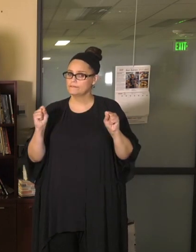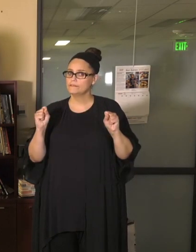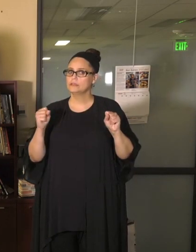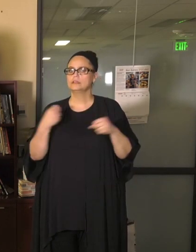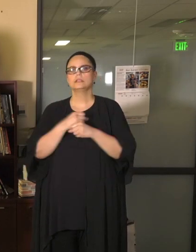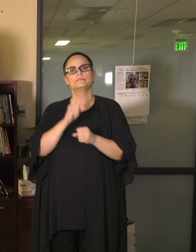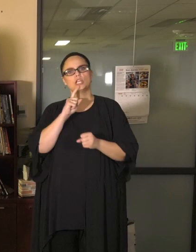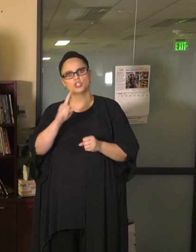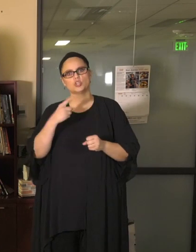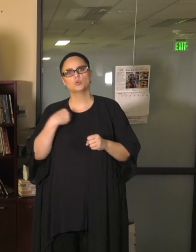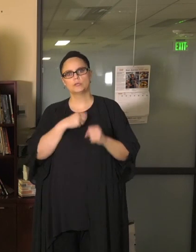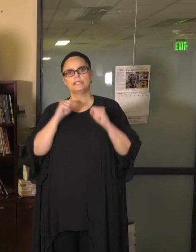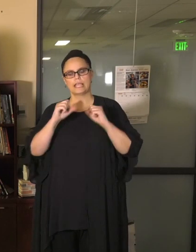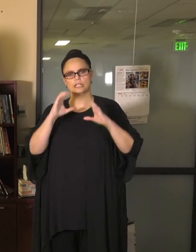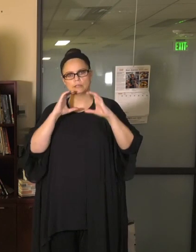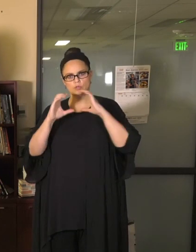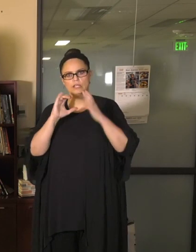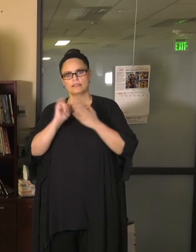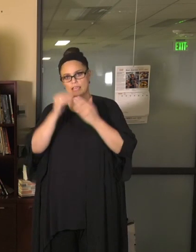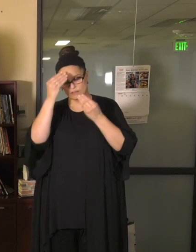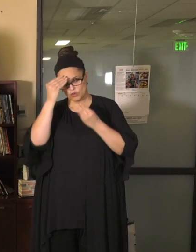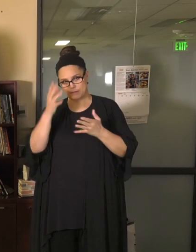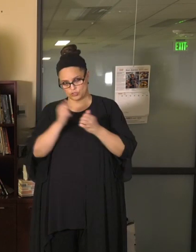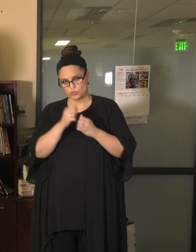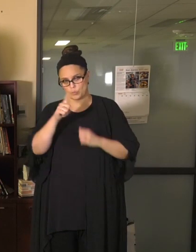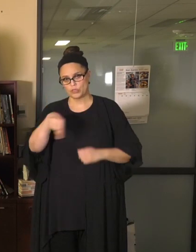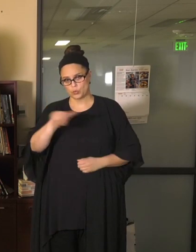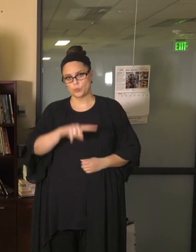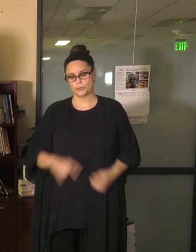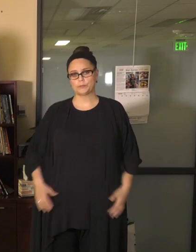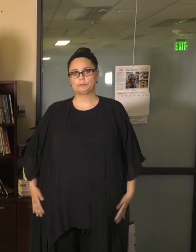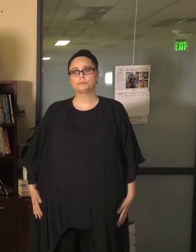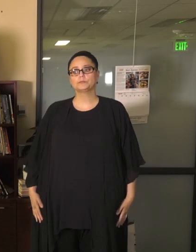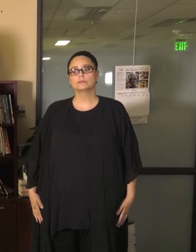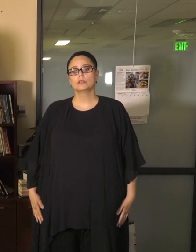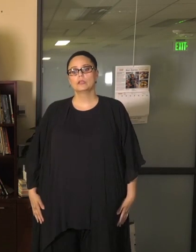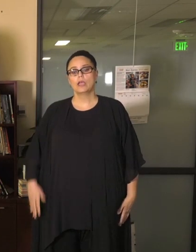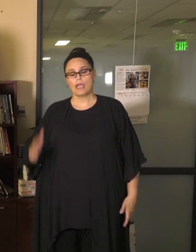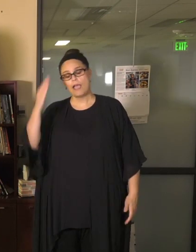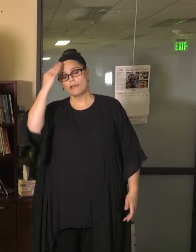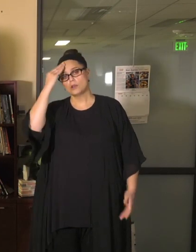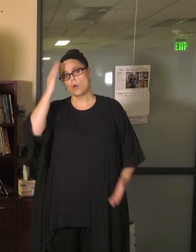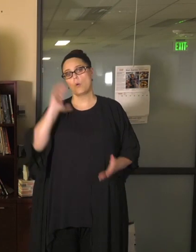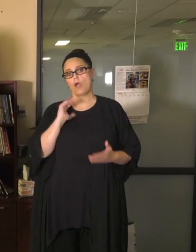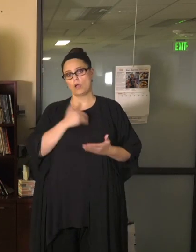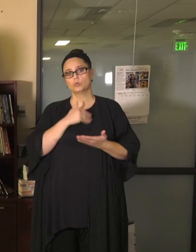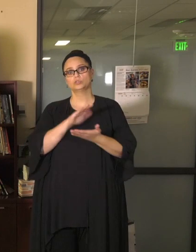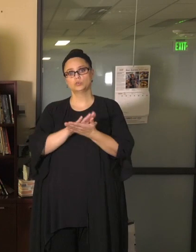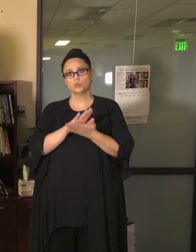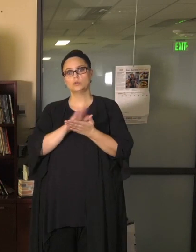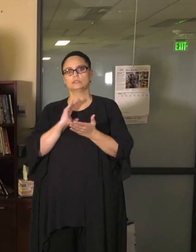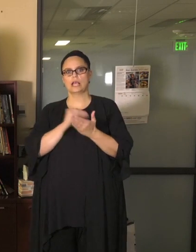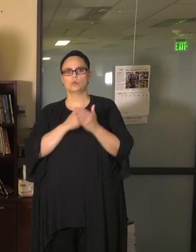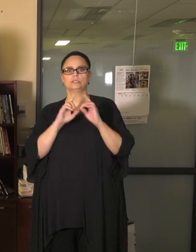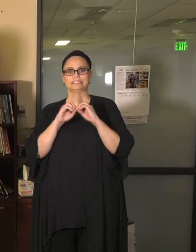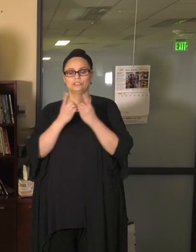communicate that information with you, so I do know that our our schools and our district team are connecting right now